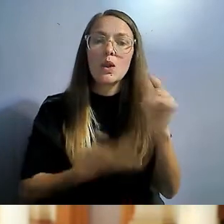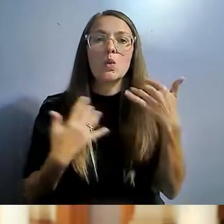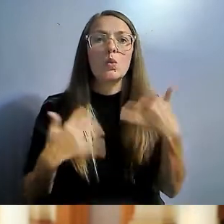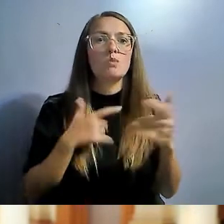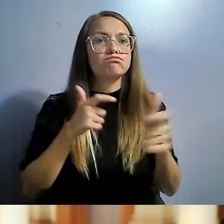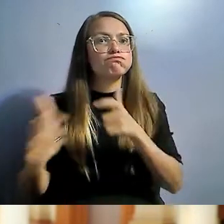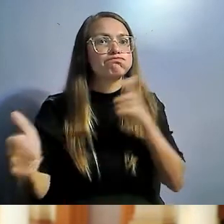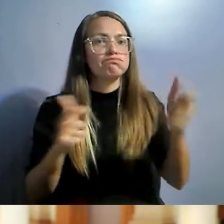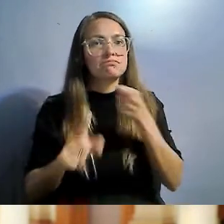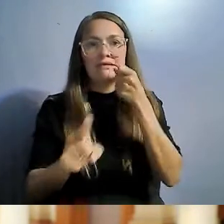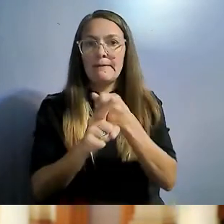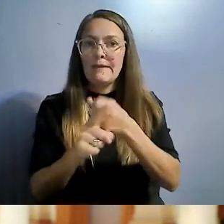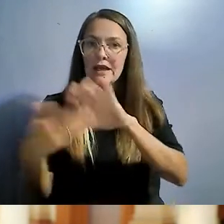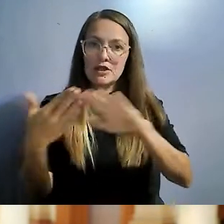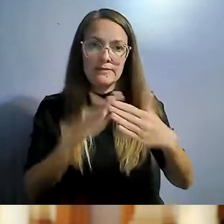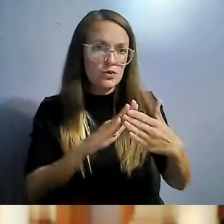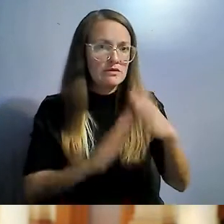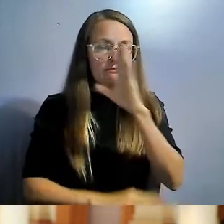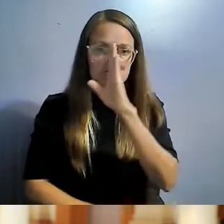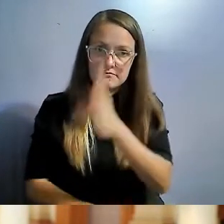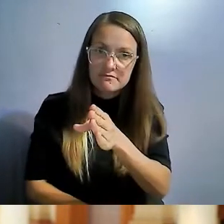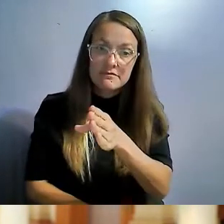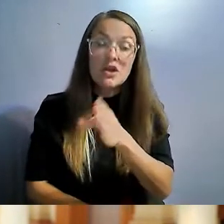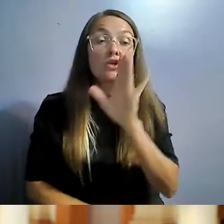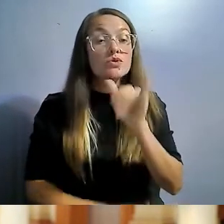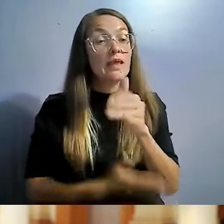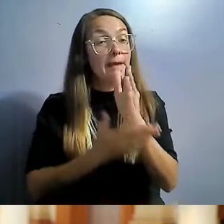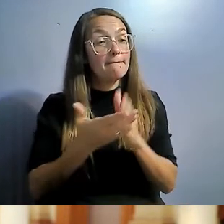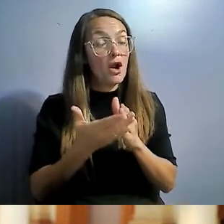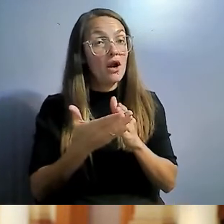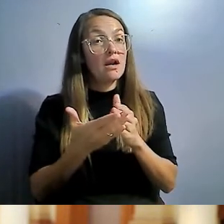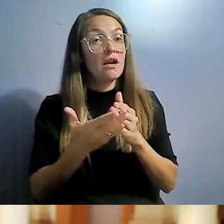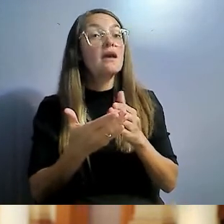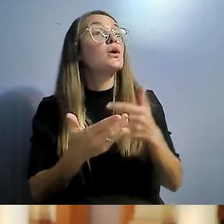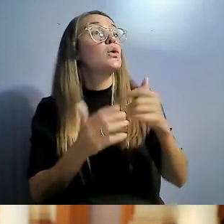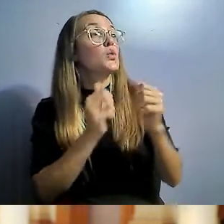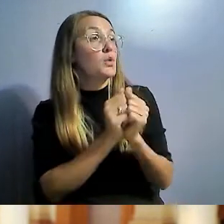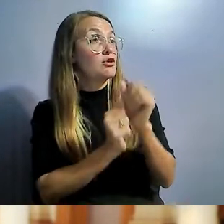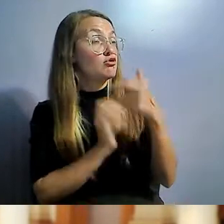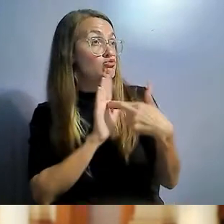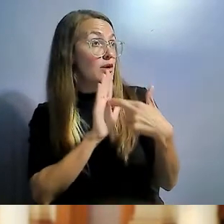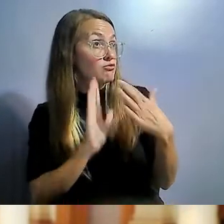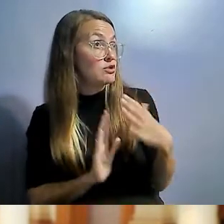impact on the community. So, I brought this part back with Rep Ortiz as house bill